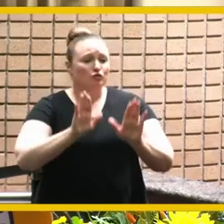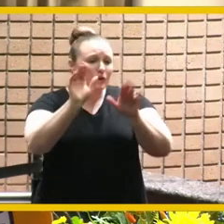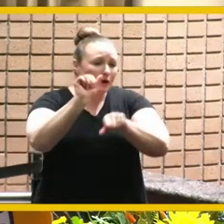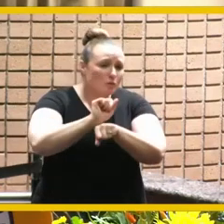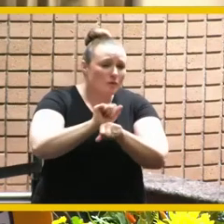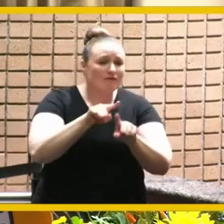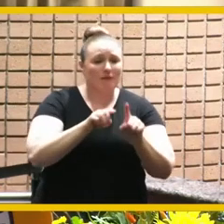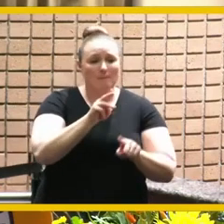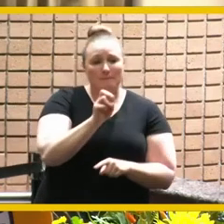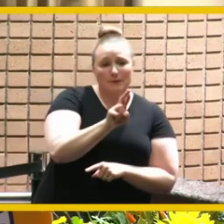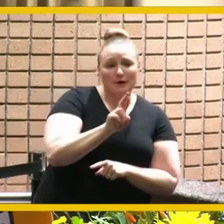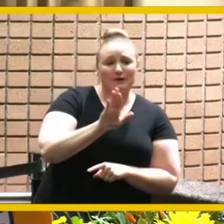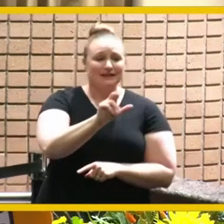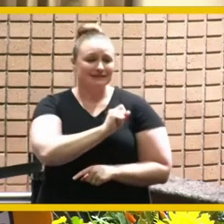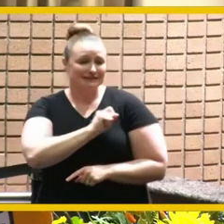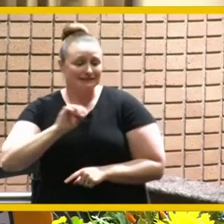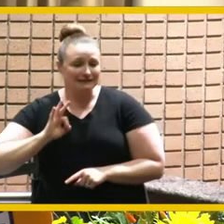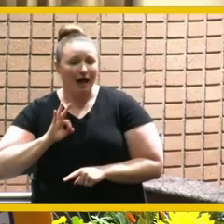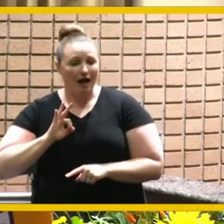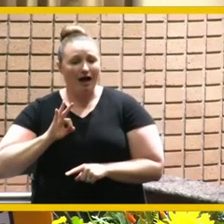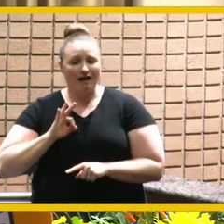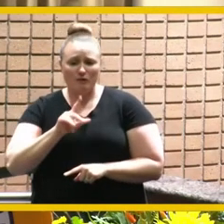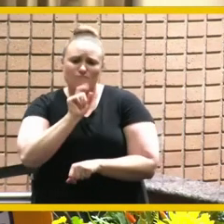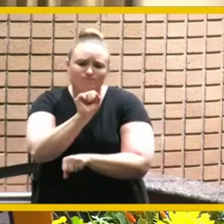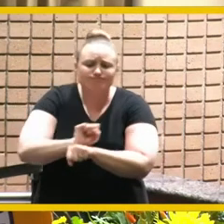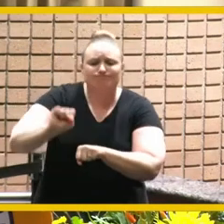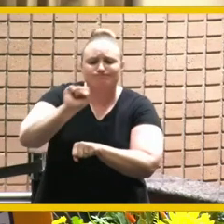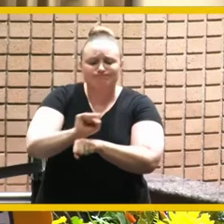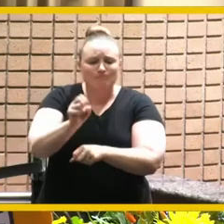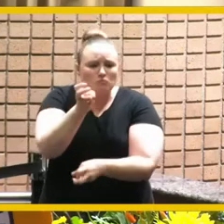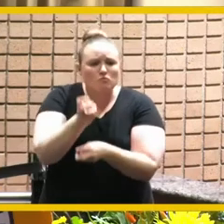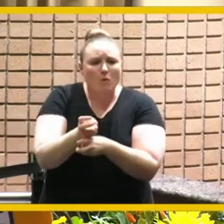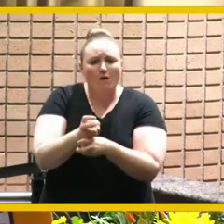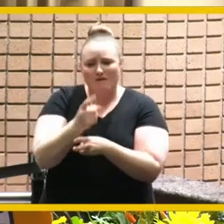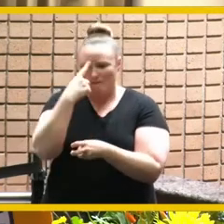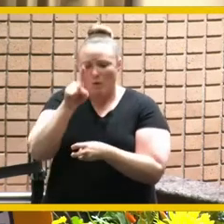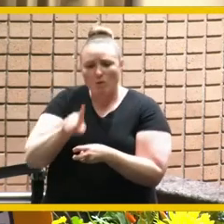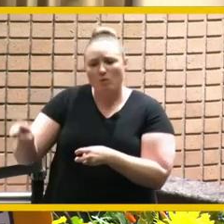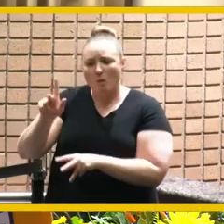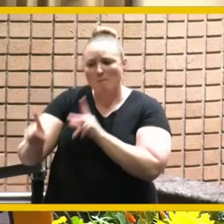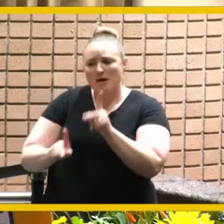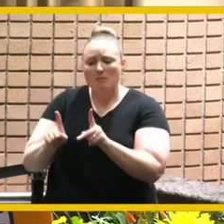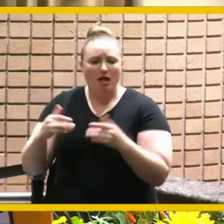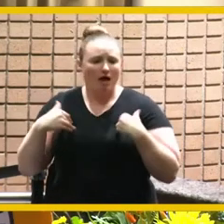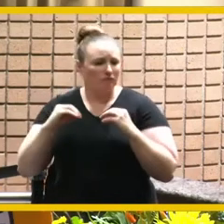who work so diligently on behalf of individuals experiencing homelessness including our veterans